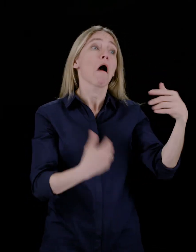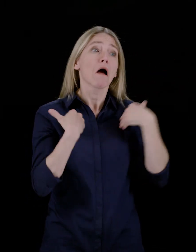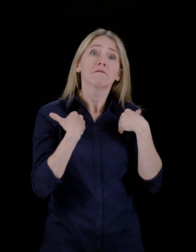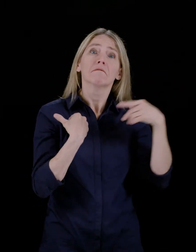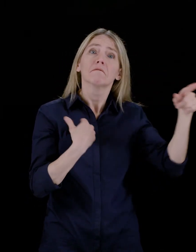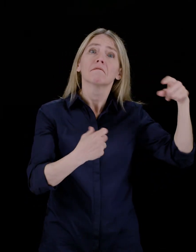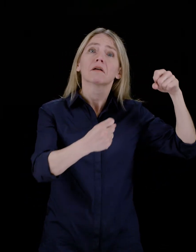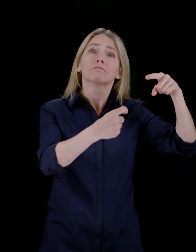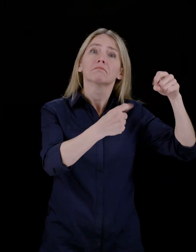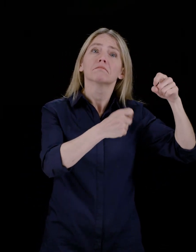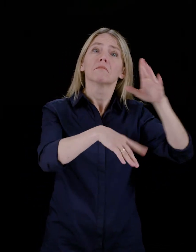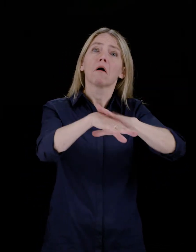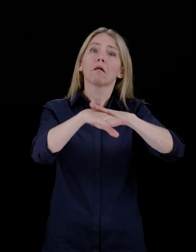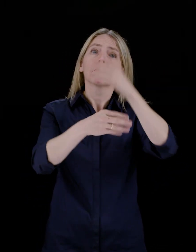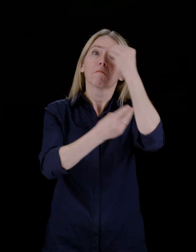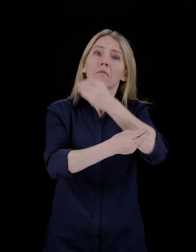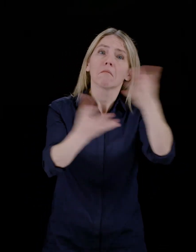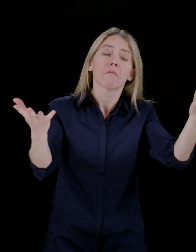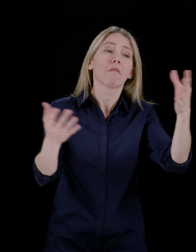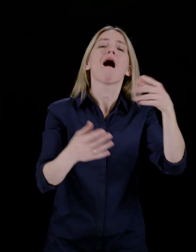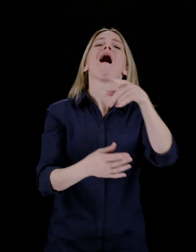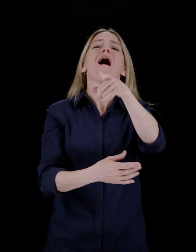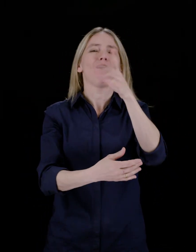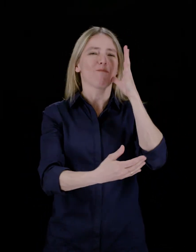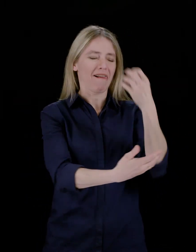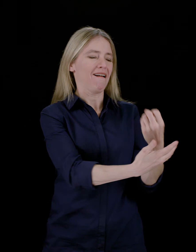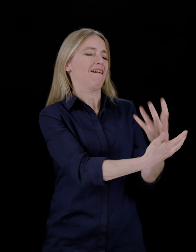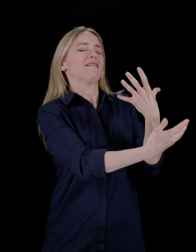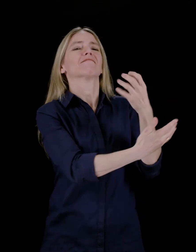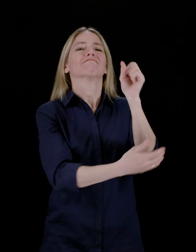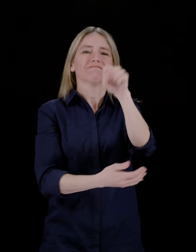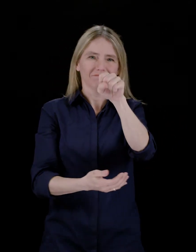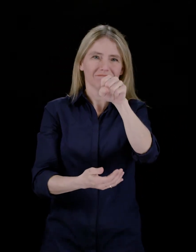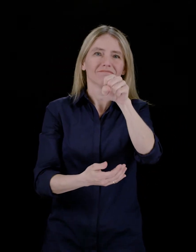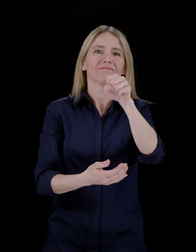alert, provided your phone is powered on and WPA-compatible.